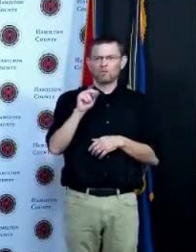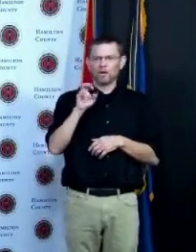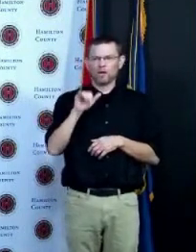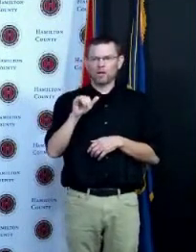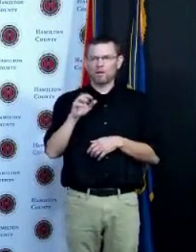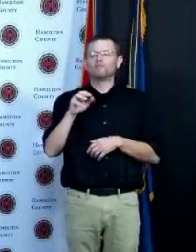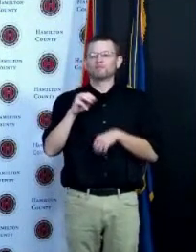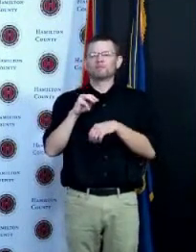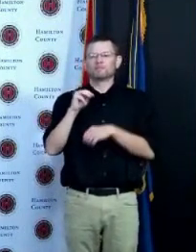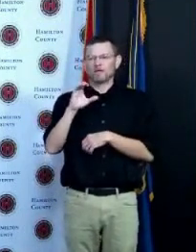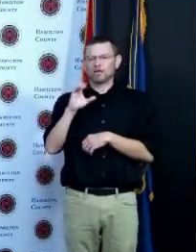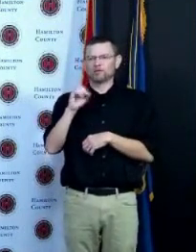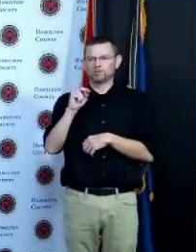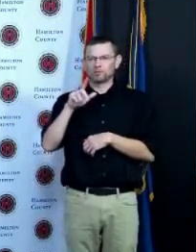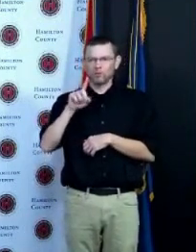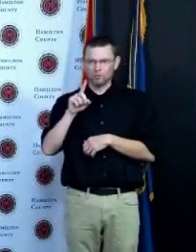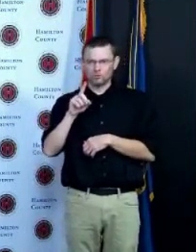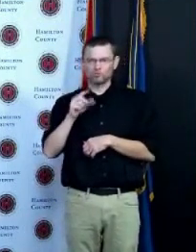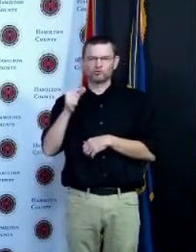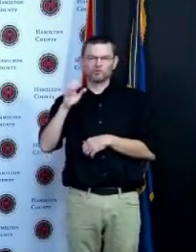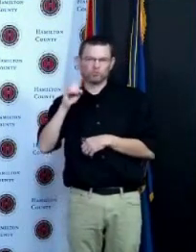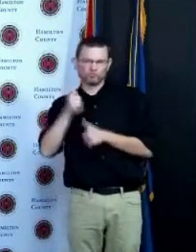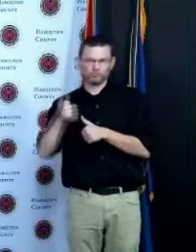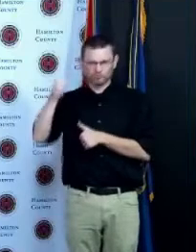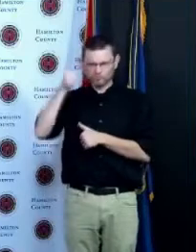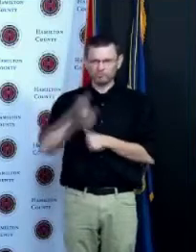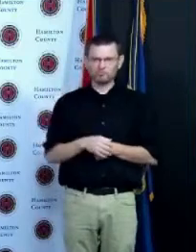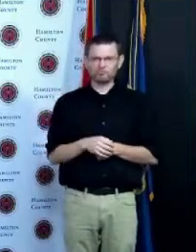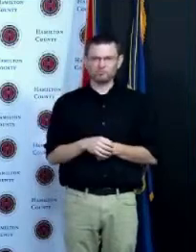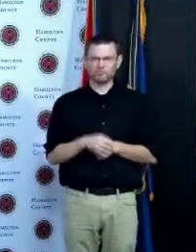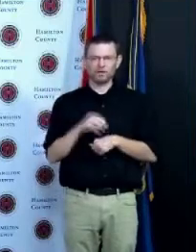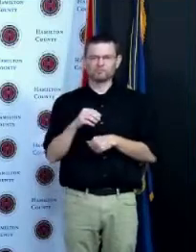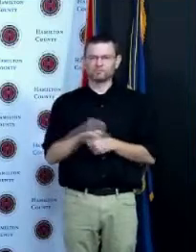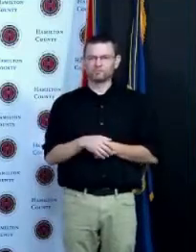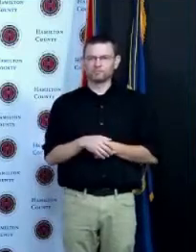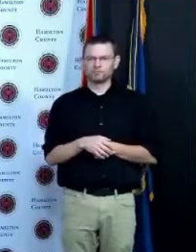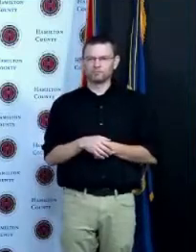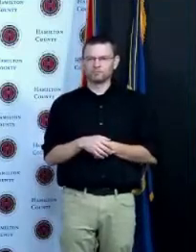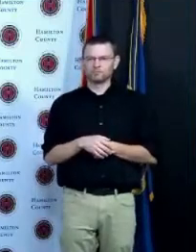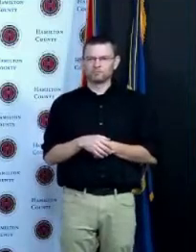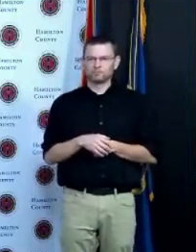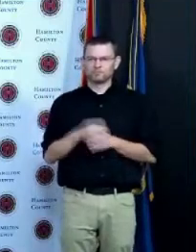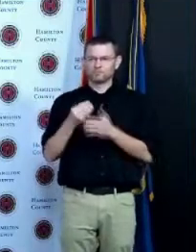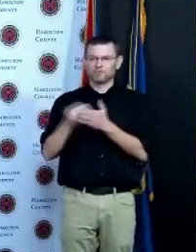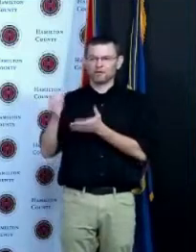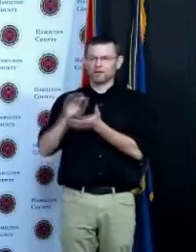and your berry and get some get some hamburger and get a shot and so from my perspective I was